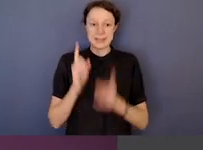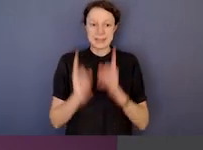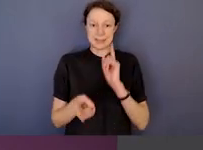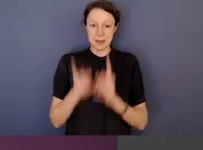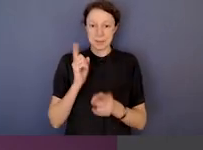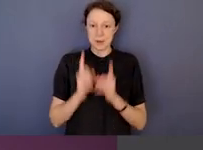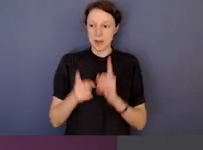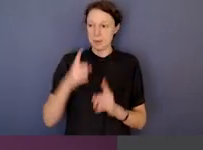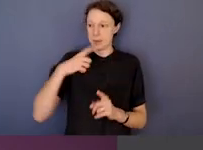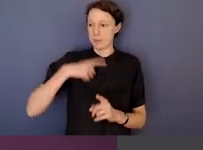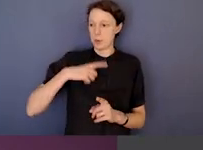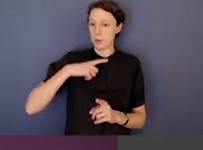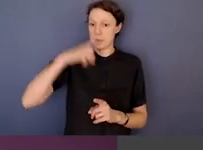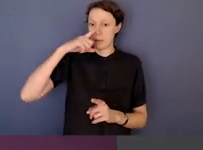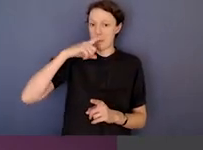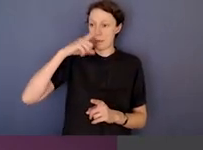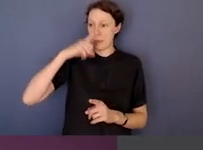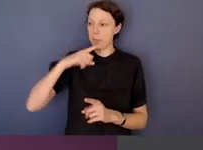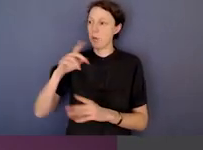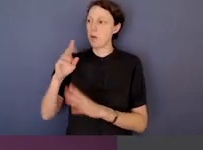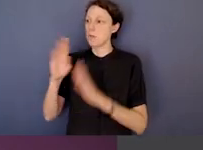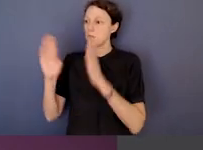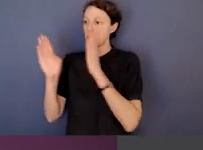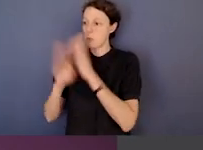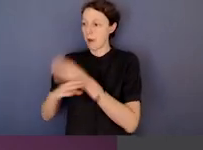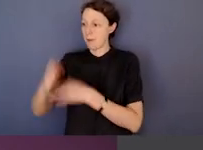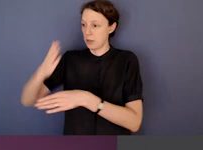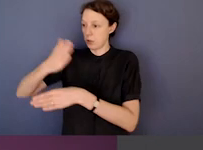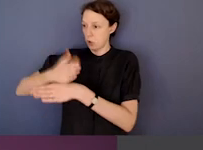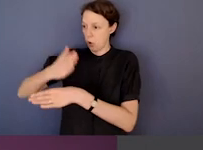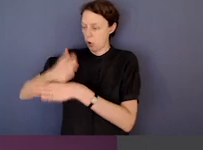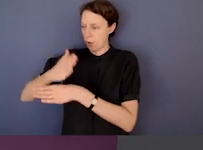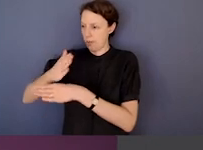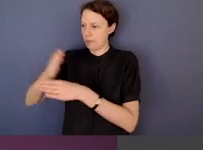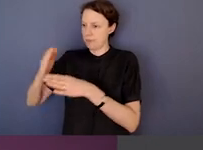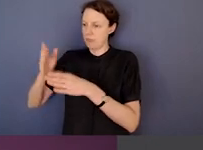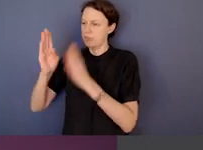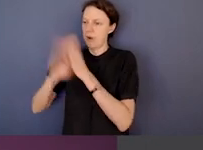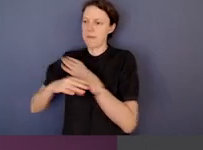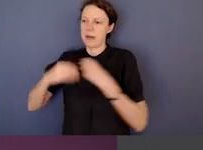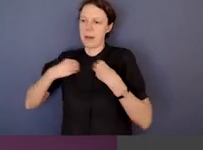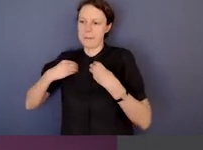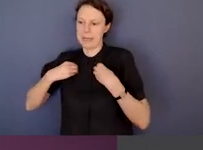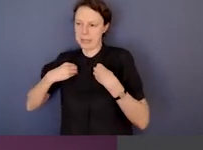they happen because people come into the public sector from the private sector who simply don't get it.